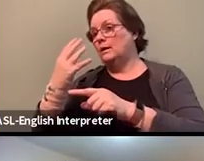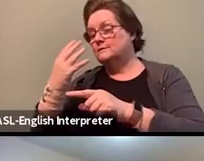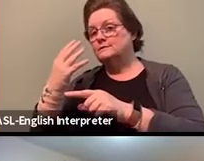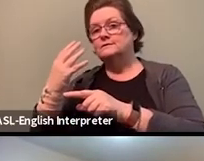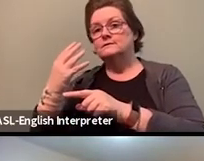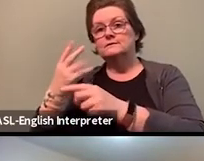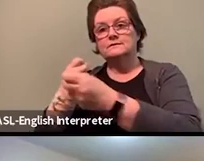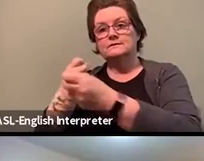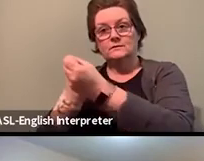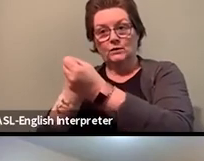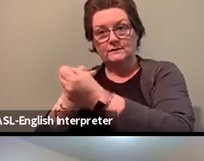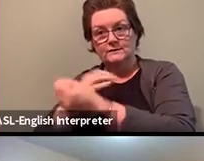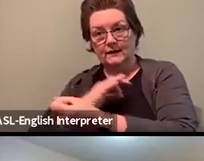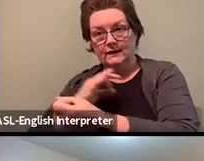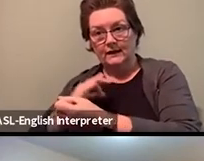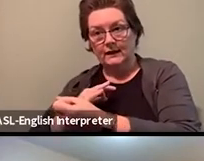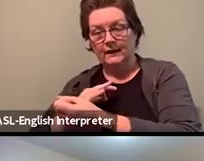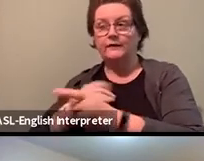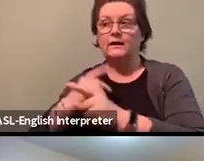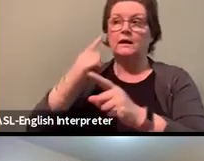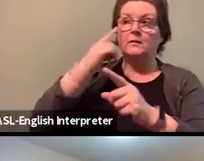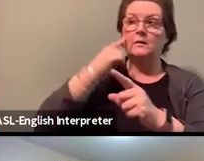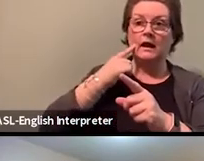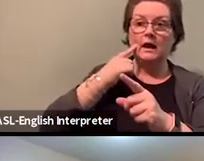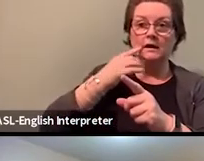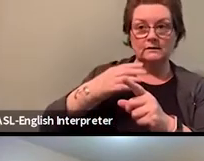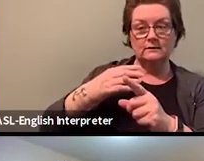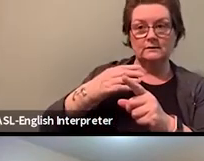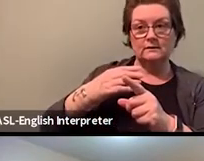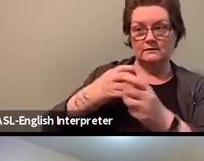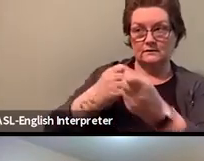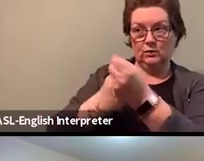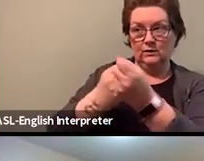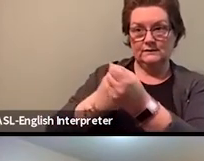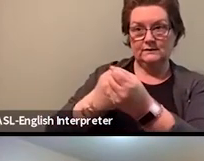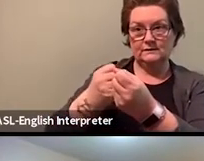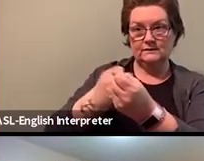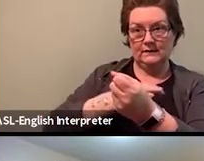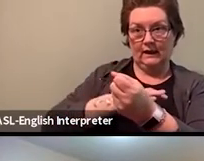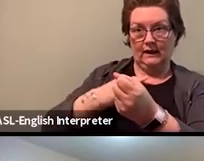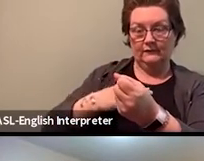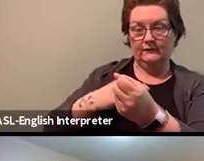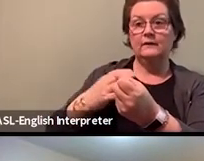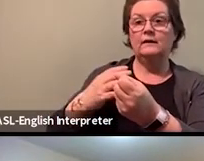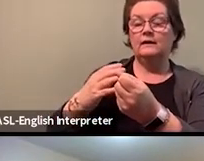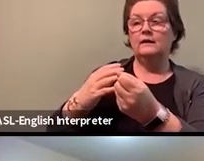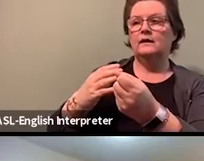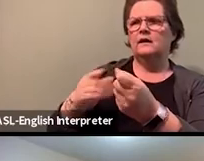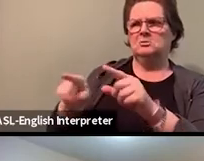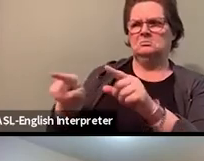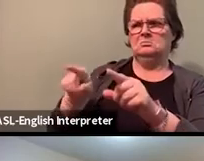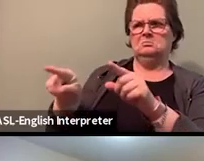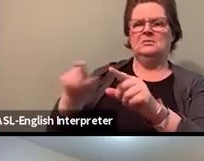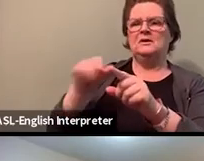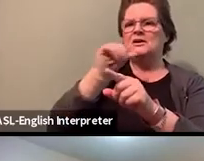So those are three questions. I hope you're taking notes. I just wanted to read them all, so that you can address them as needed.